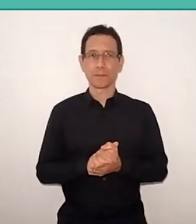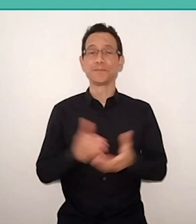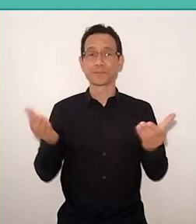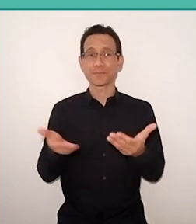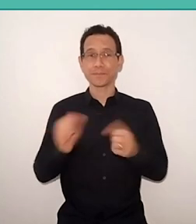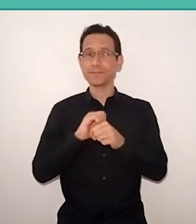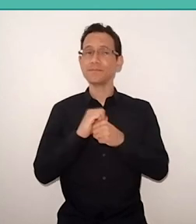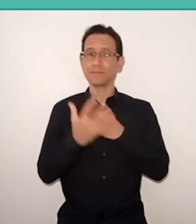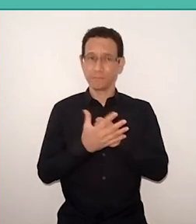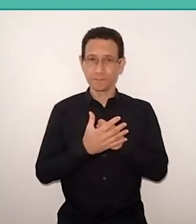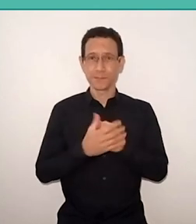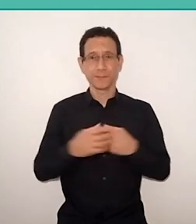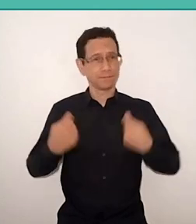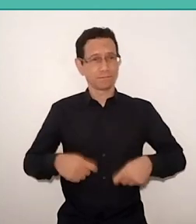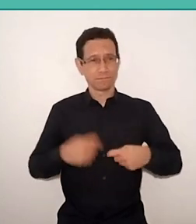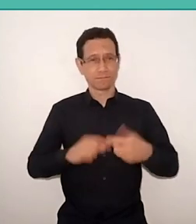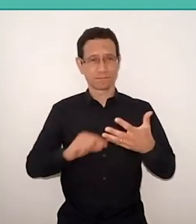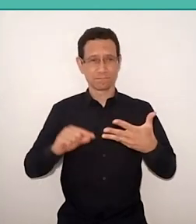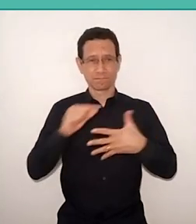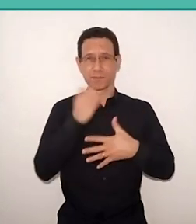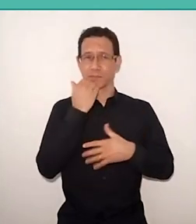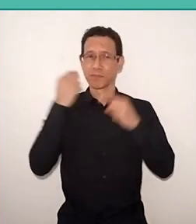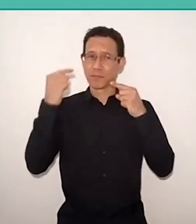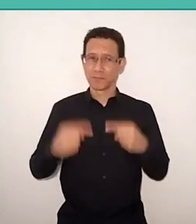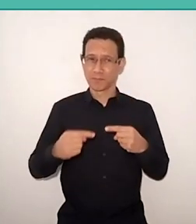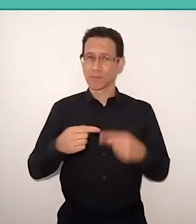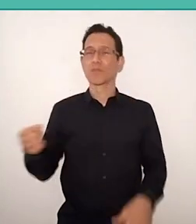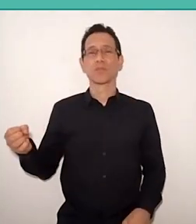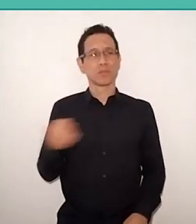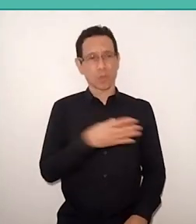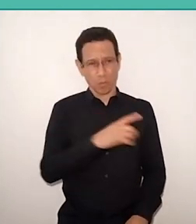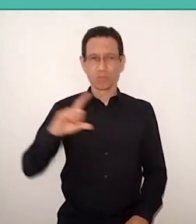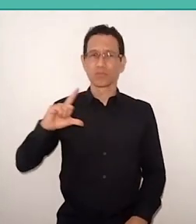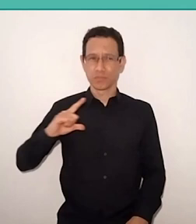these needs and challenges gained a new outline and more urgency.